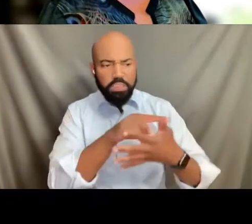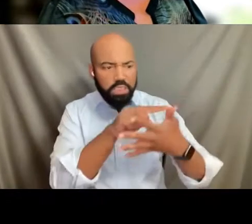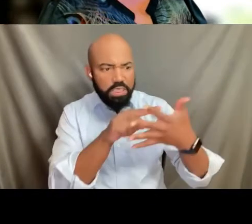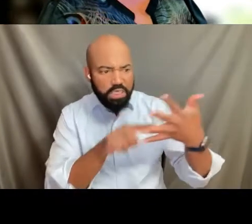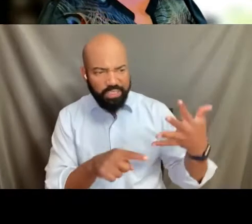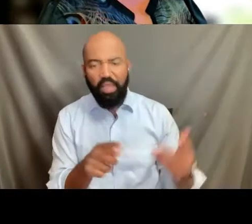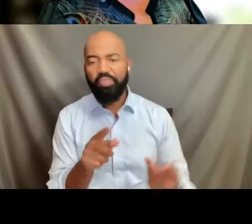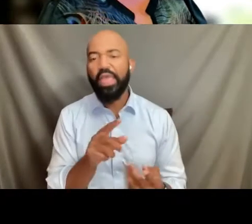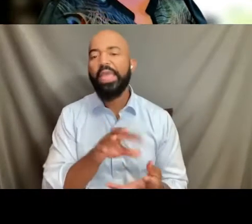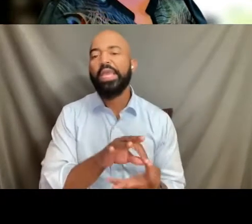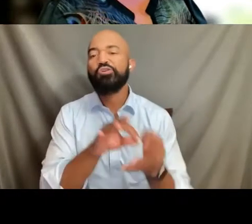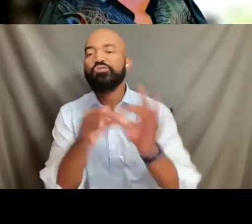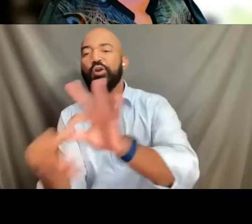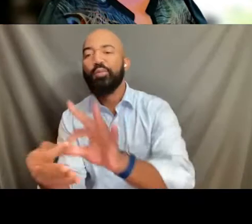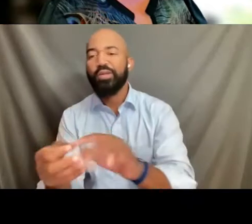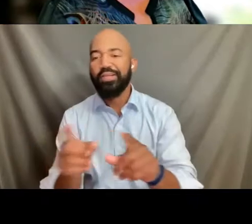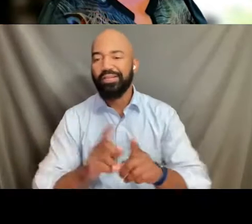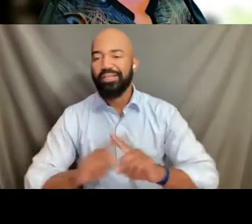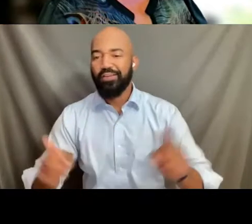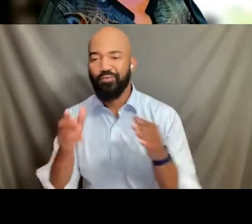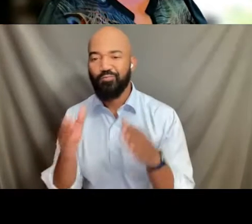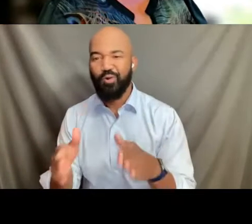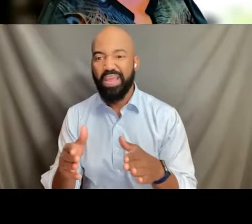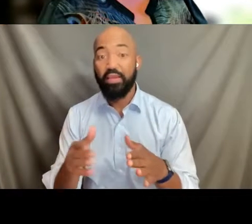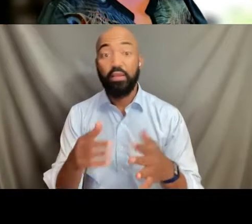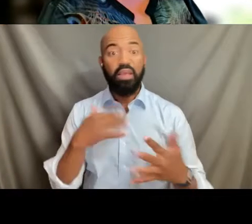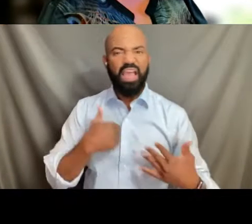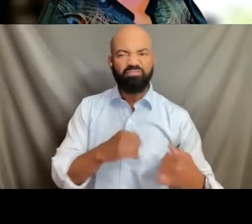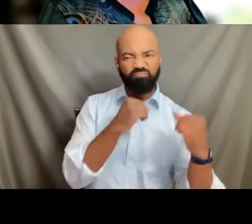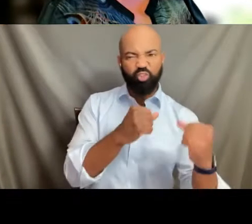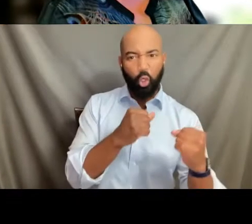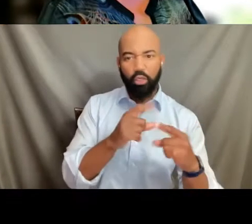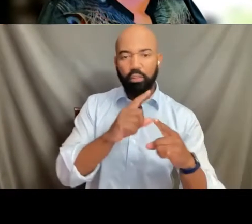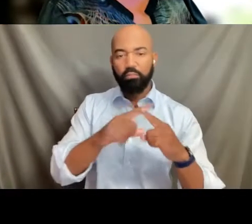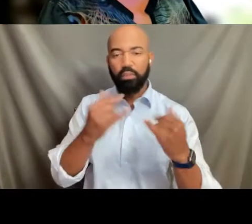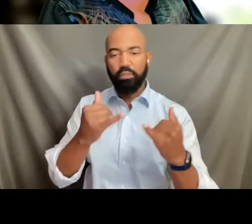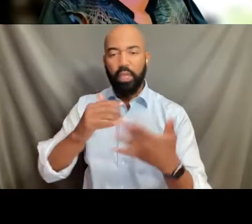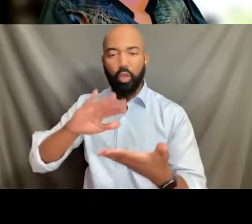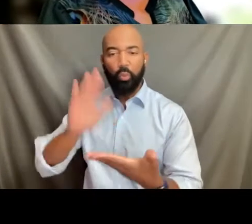and basically watered them down, particularly related to transgender clients,